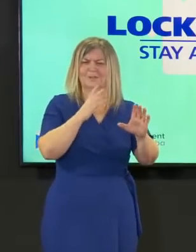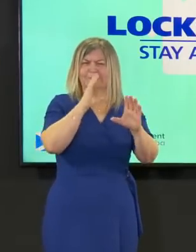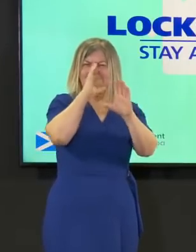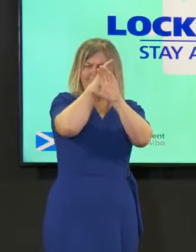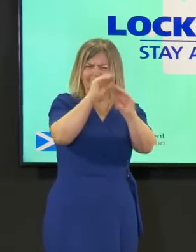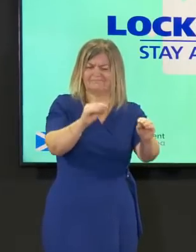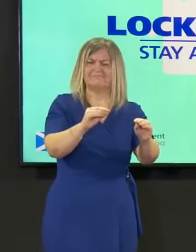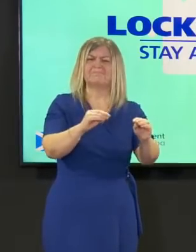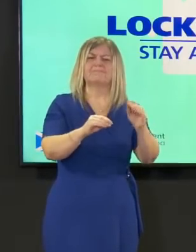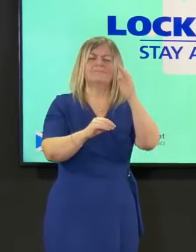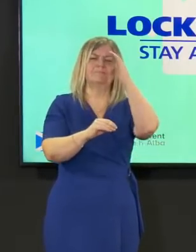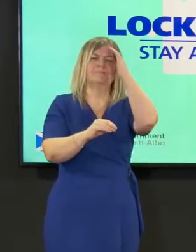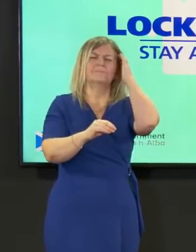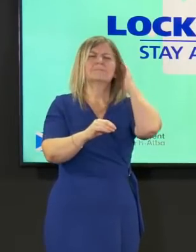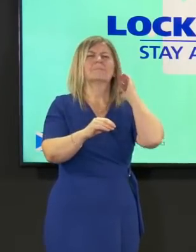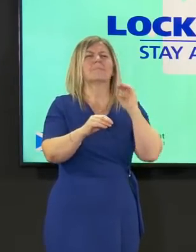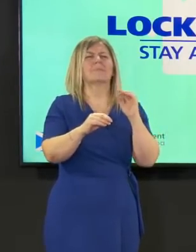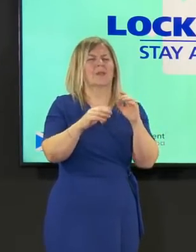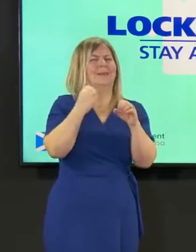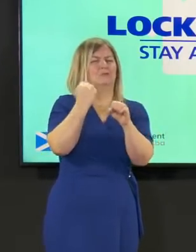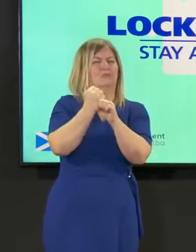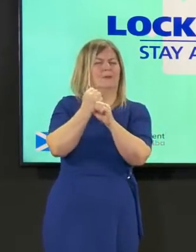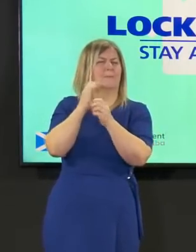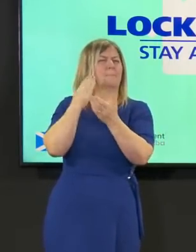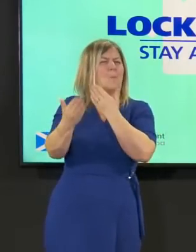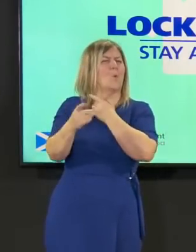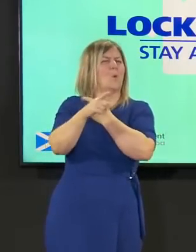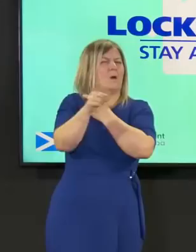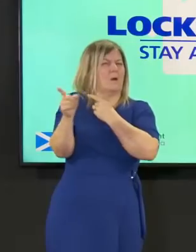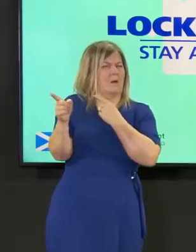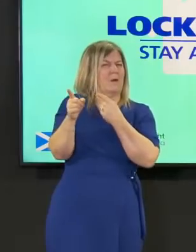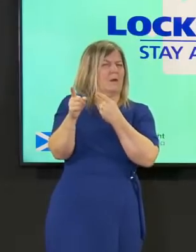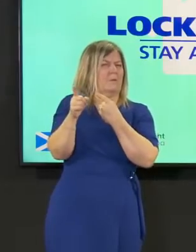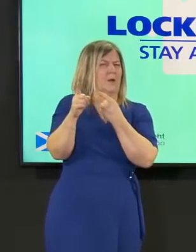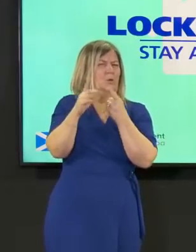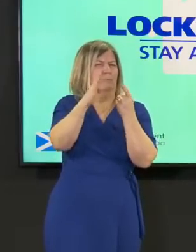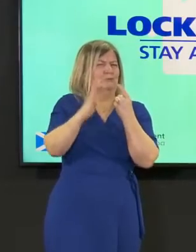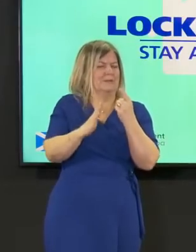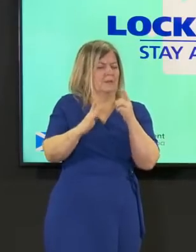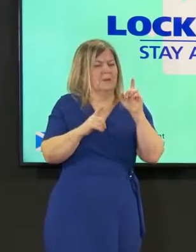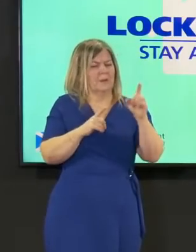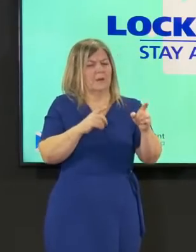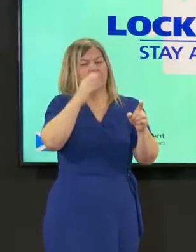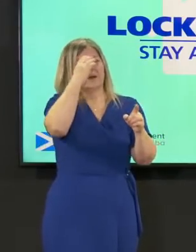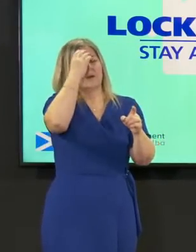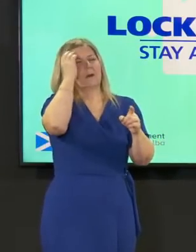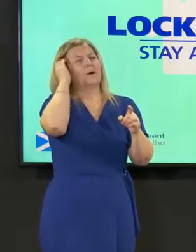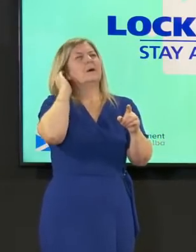first point but um gregor will deal with that in much more detail on on the question of uh what